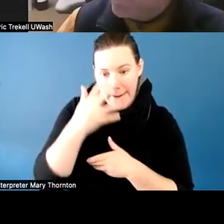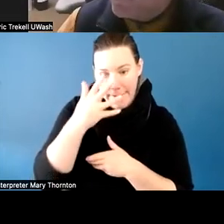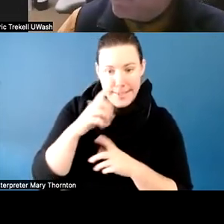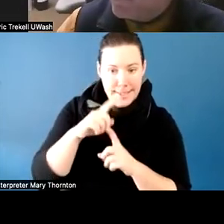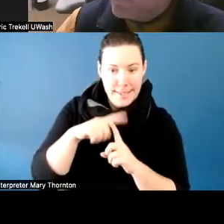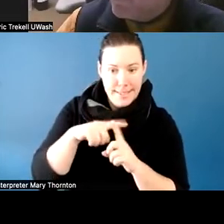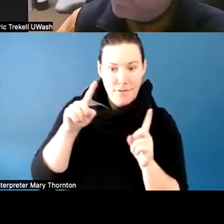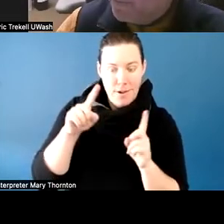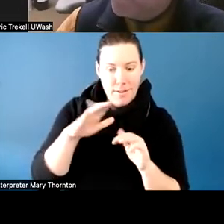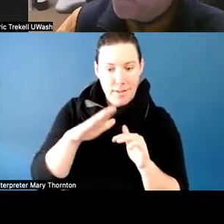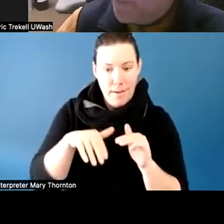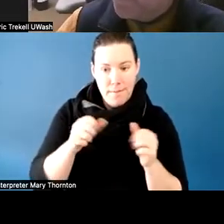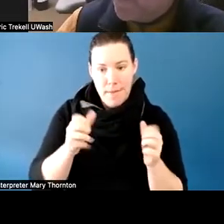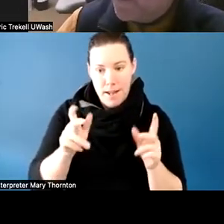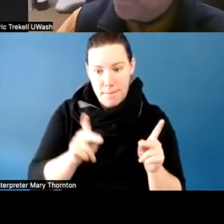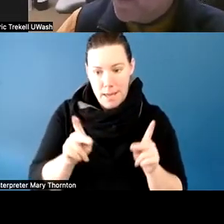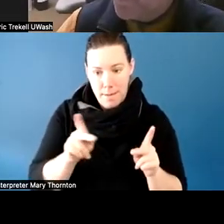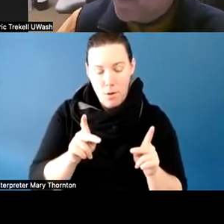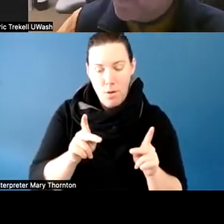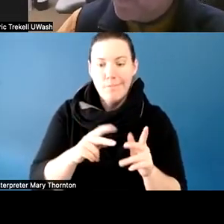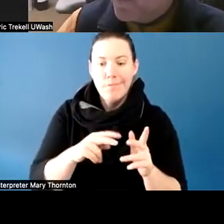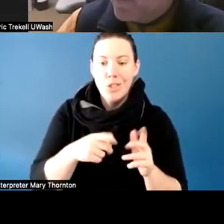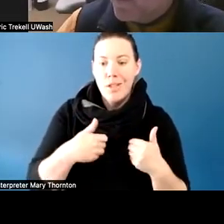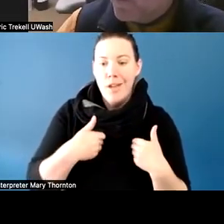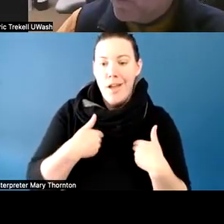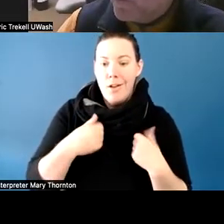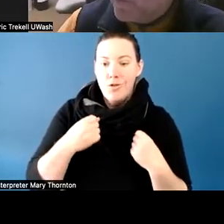which you see quite a bit in women that have autism,